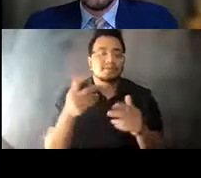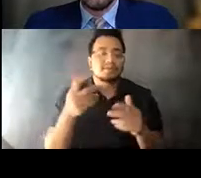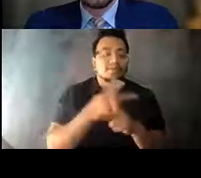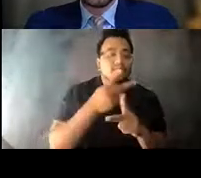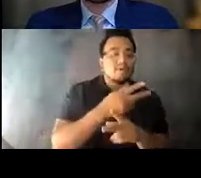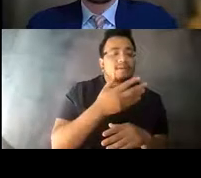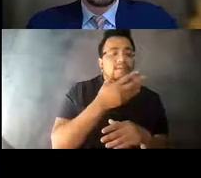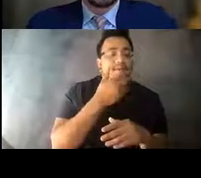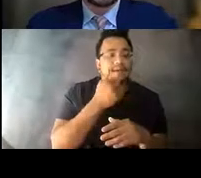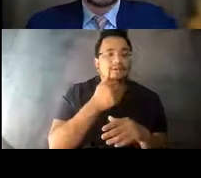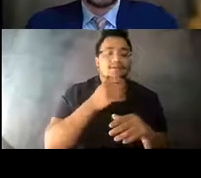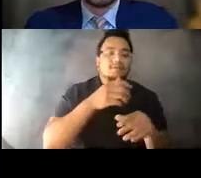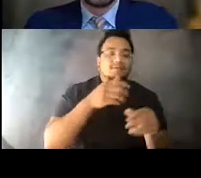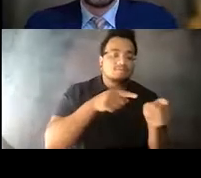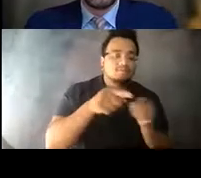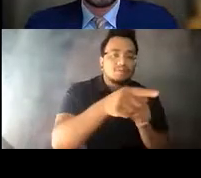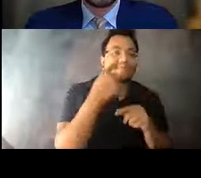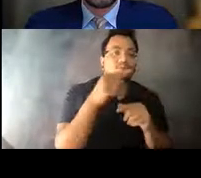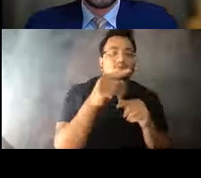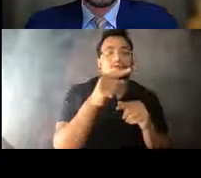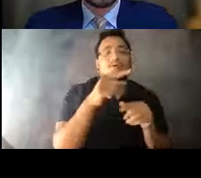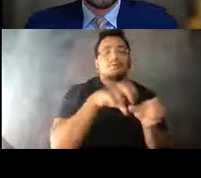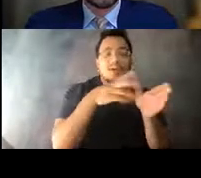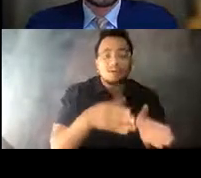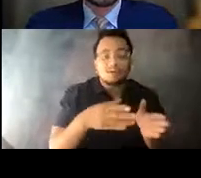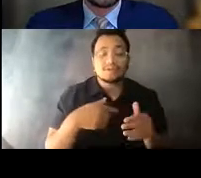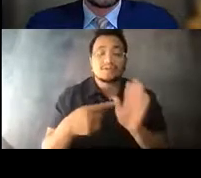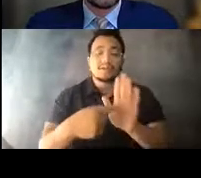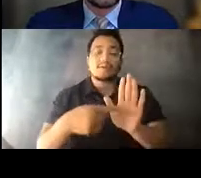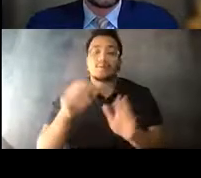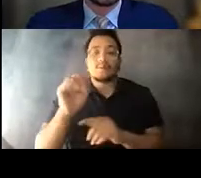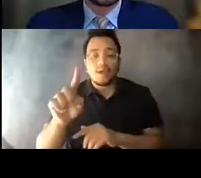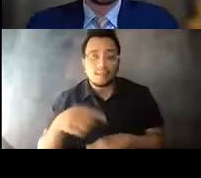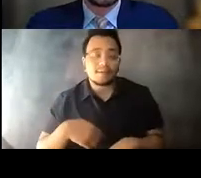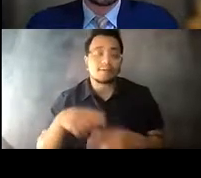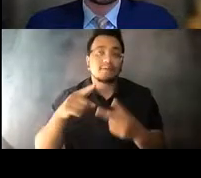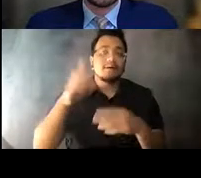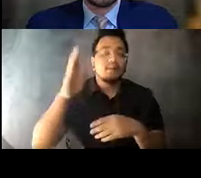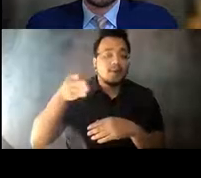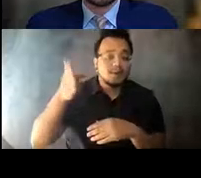14:32:00 In Maryland, as we were working through COVID, we worked with Baltimore-area employers